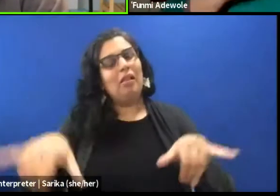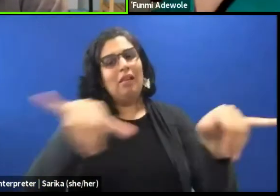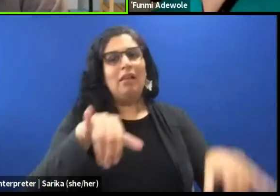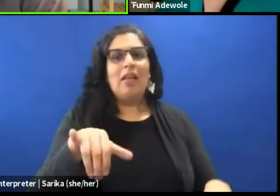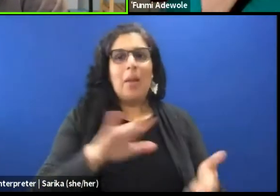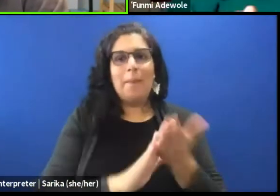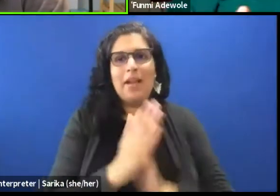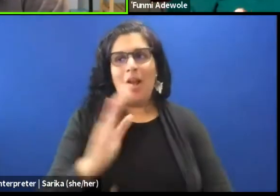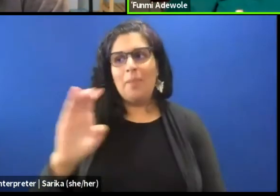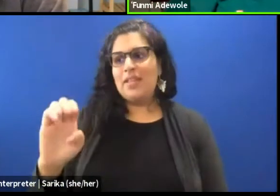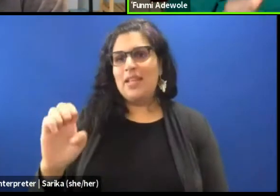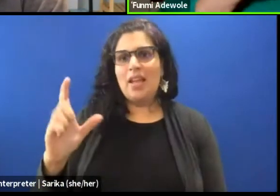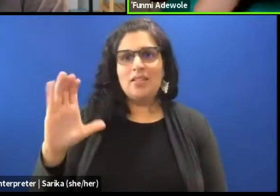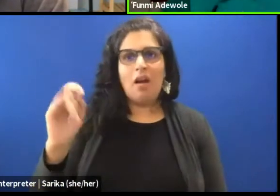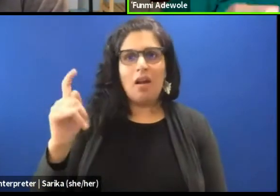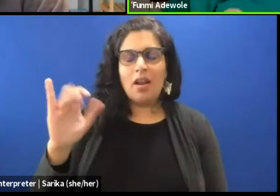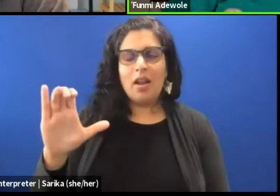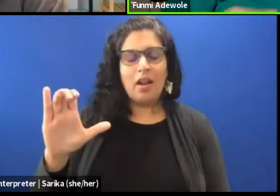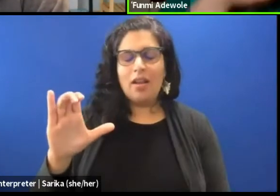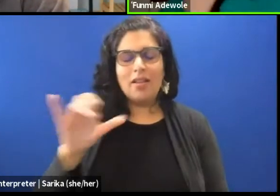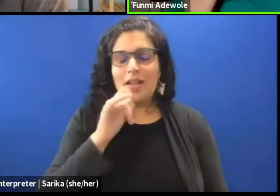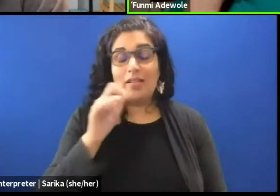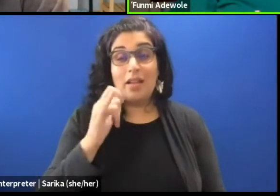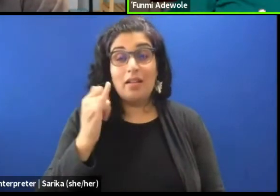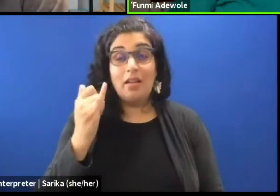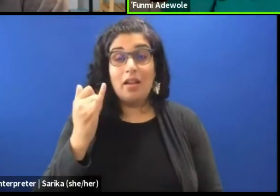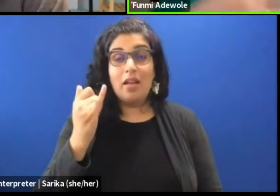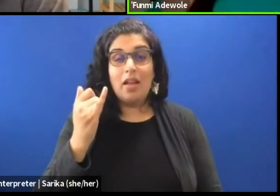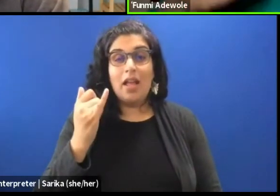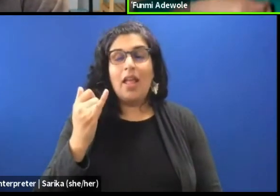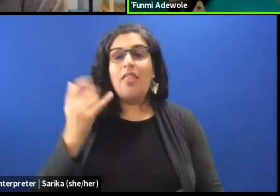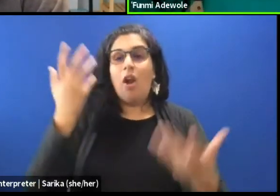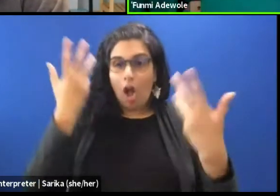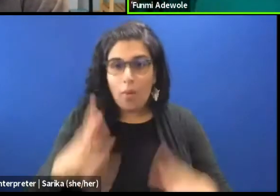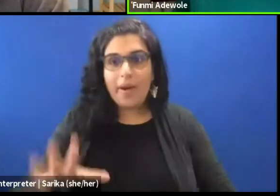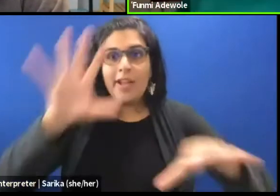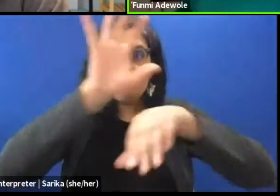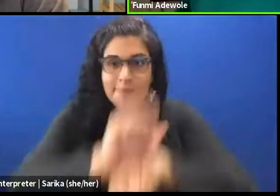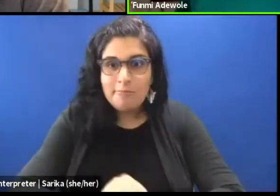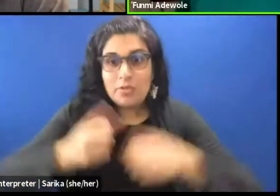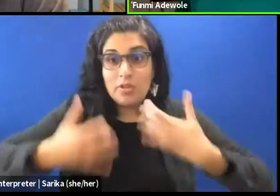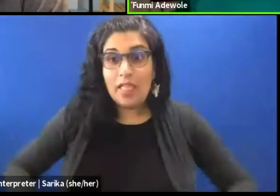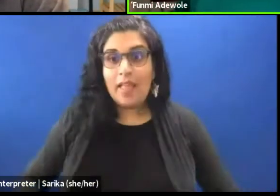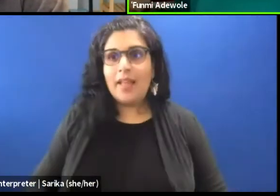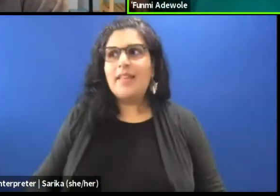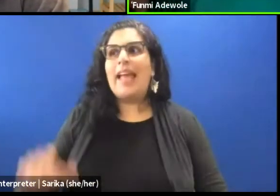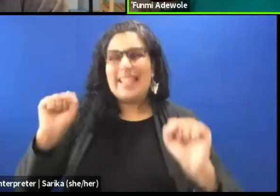They could say what he had to say and they would listen. But once he lands, you know, in the middle of,